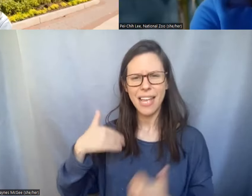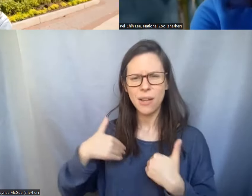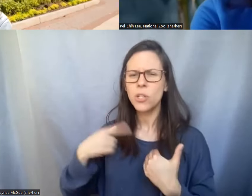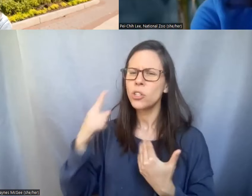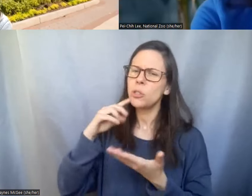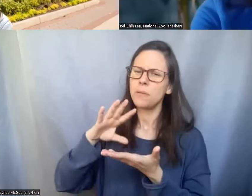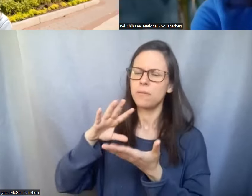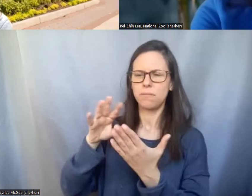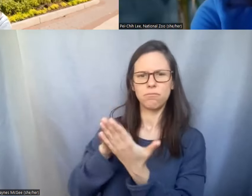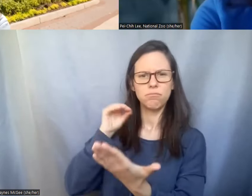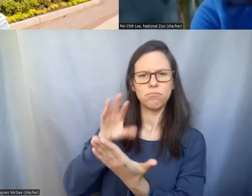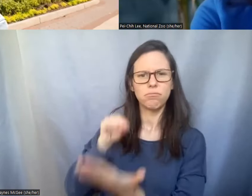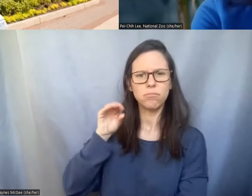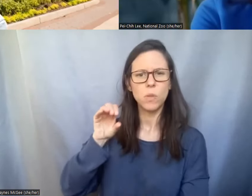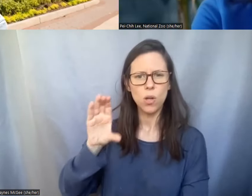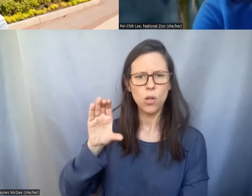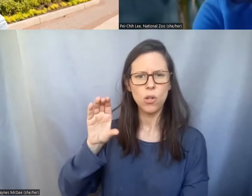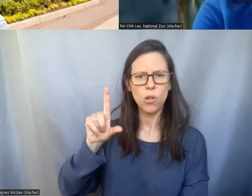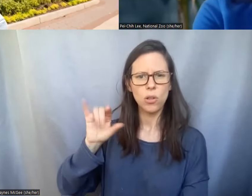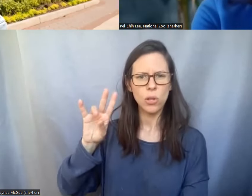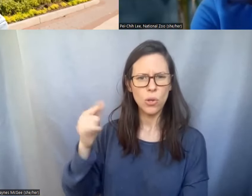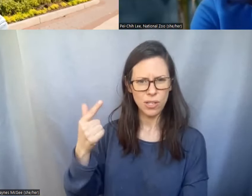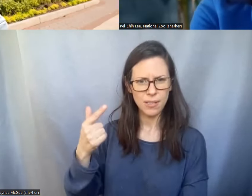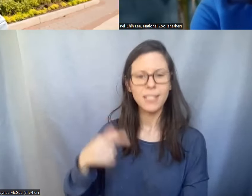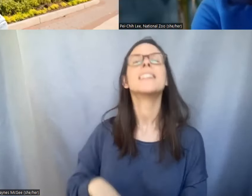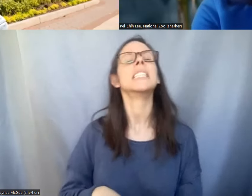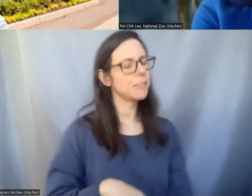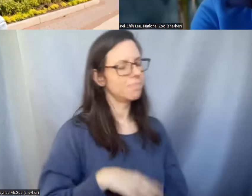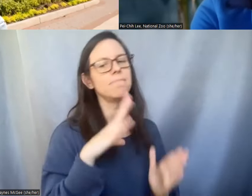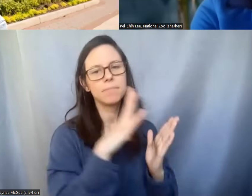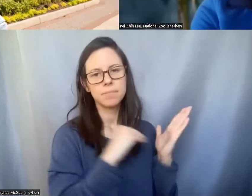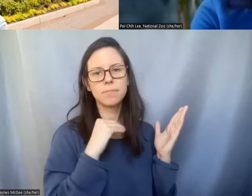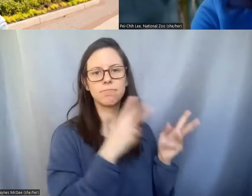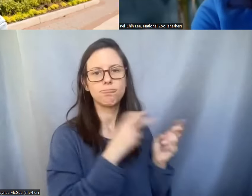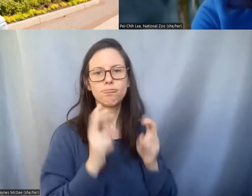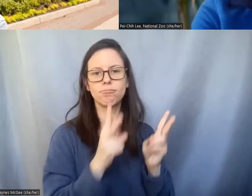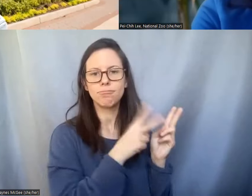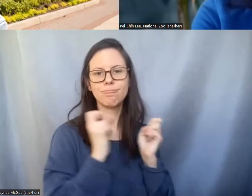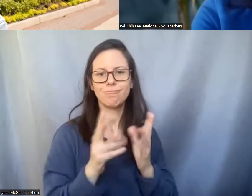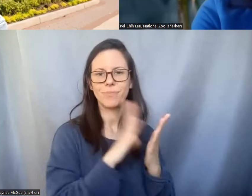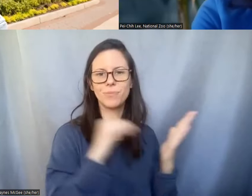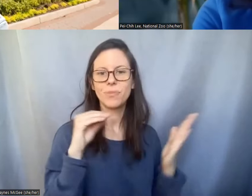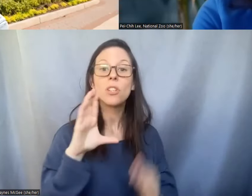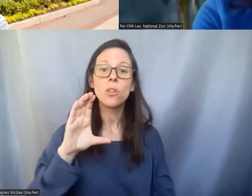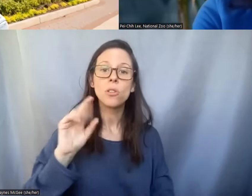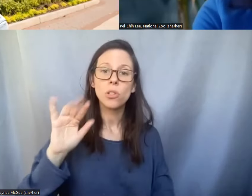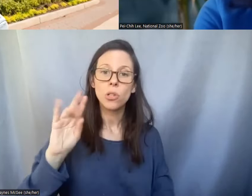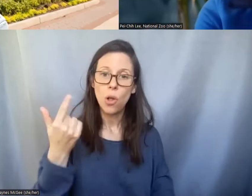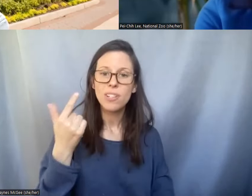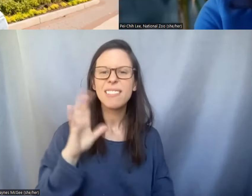Pei-Chih: Yeah so cloning is a technique I mean you know cloning has been done in a lot of domestic